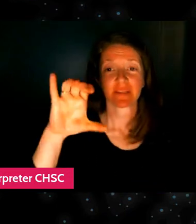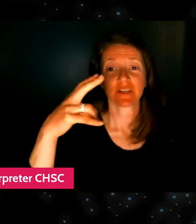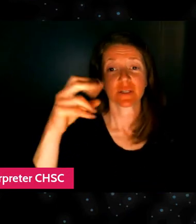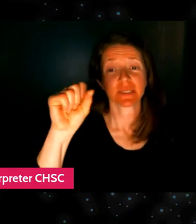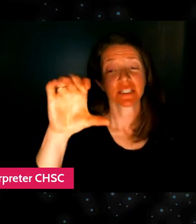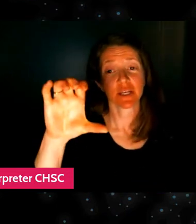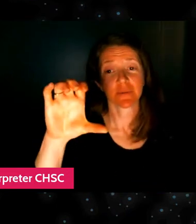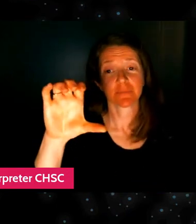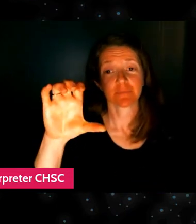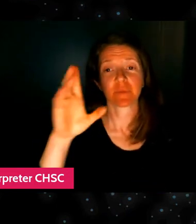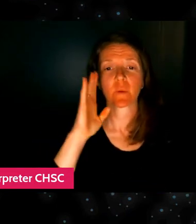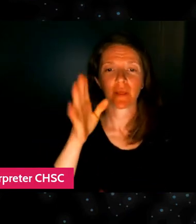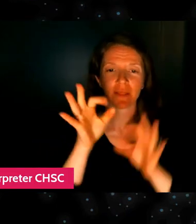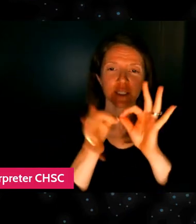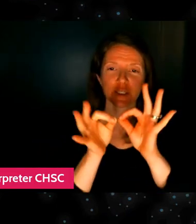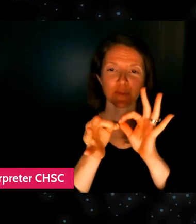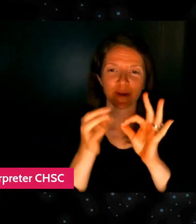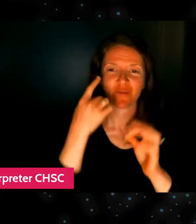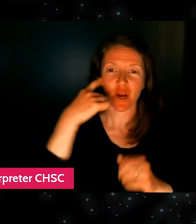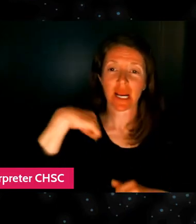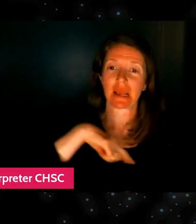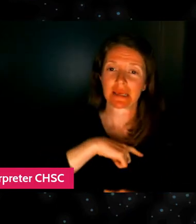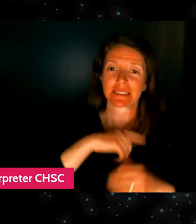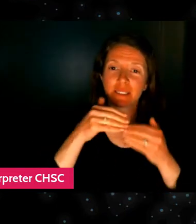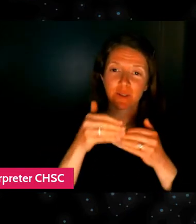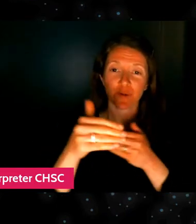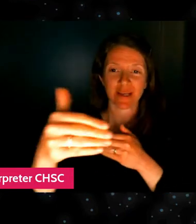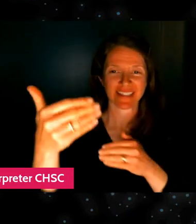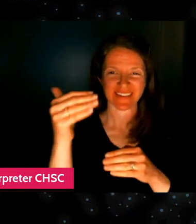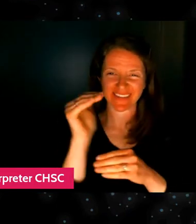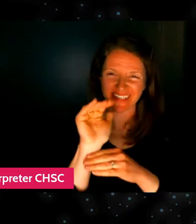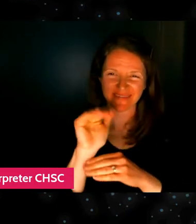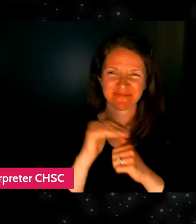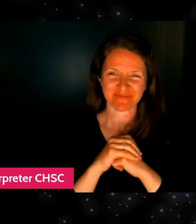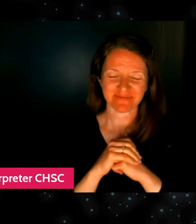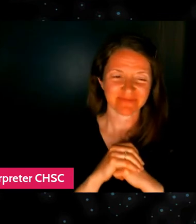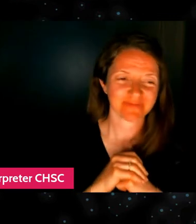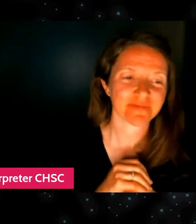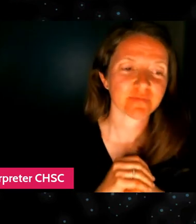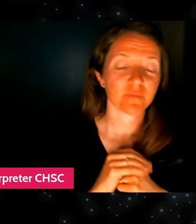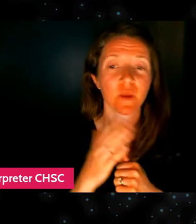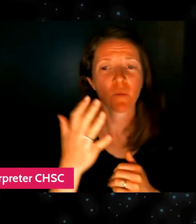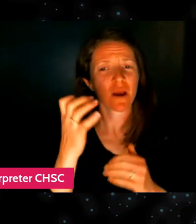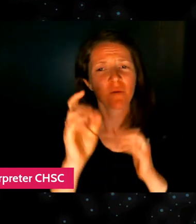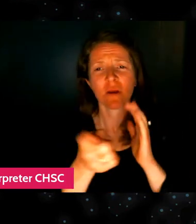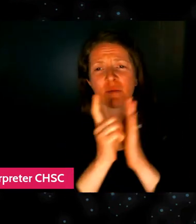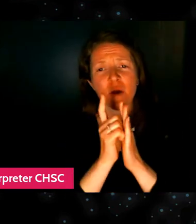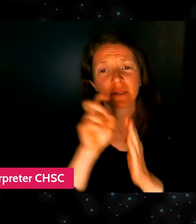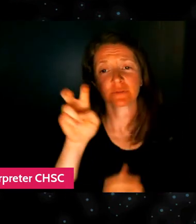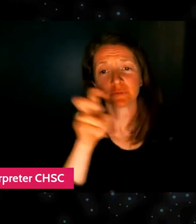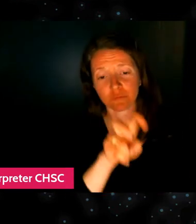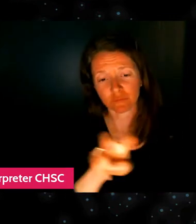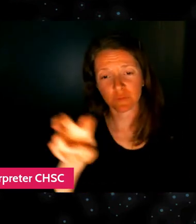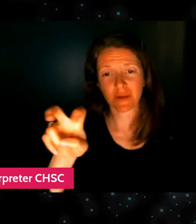who will be interpreting for us for the rest of the evening. We do wanna take a moment as we transition into the second half of tonight's Happy Hour